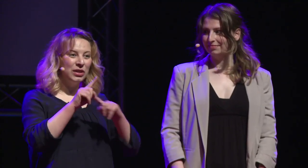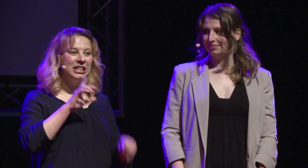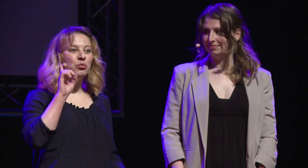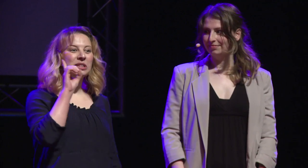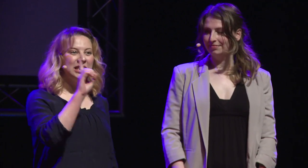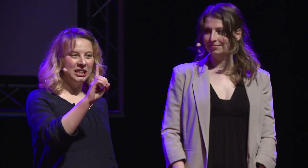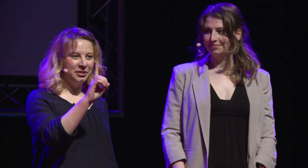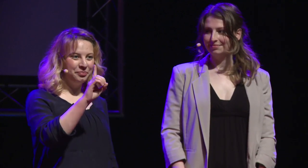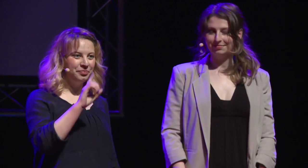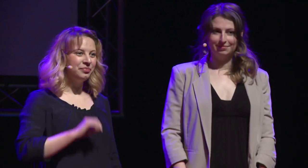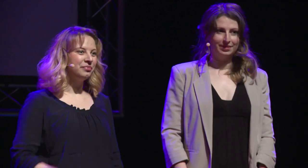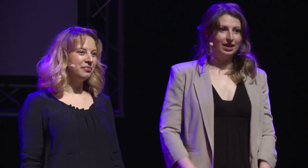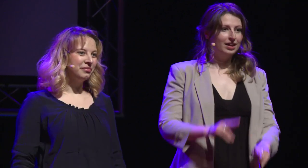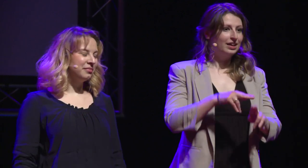and this is my sign.